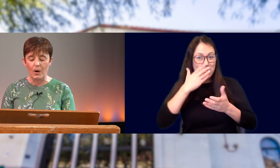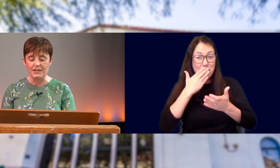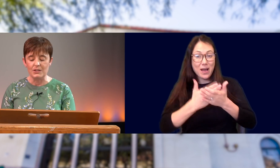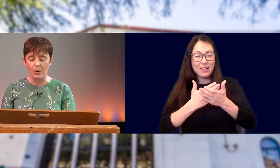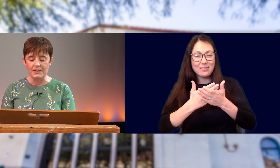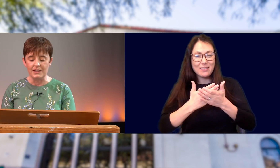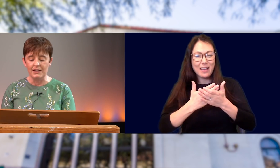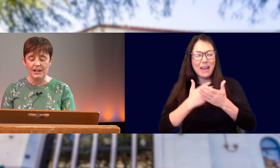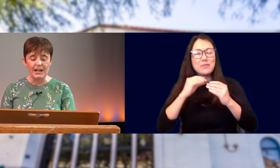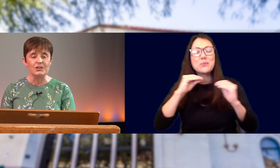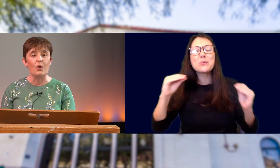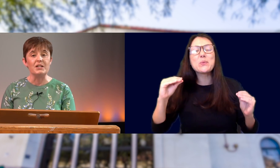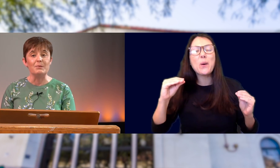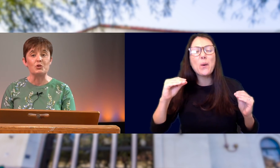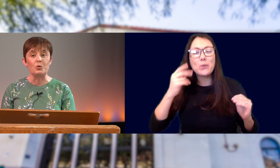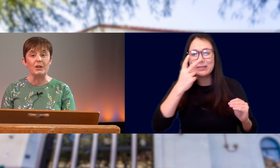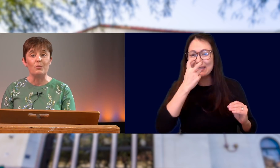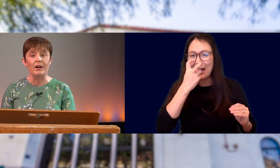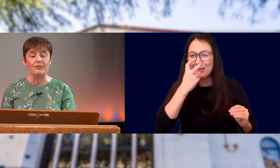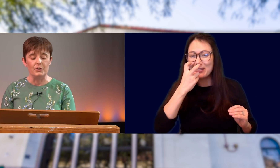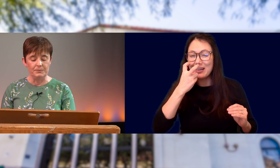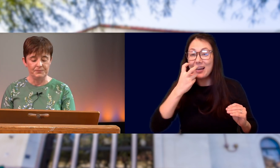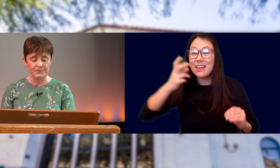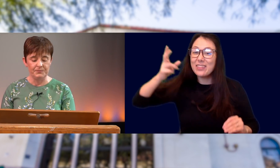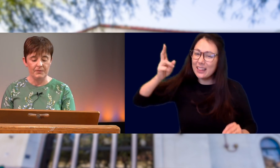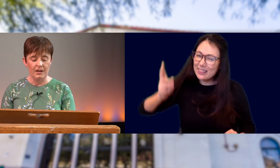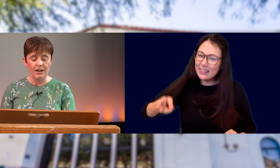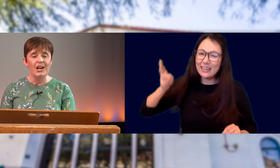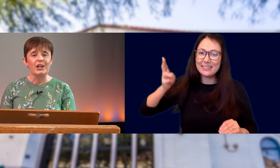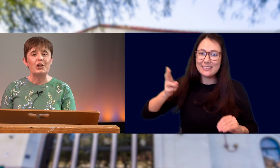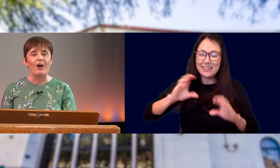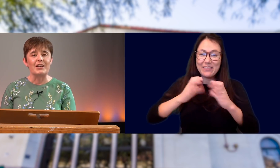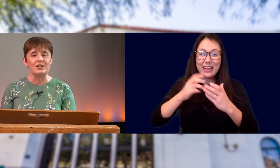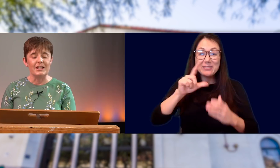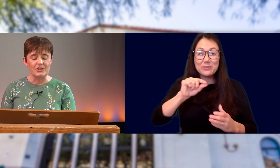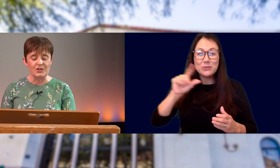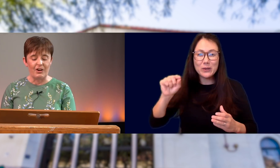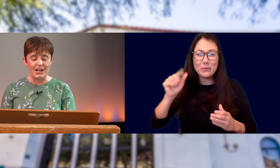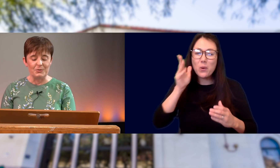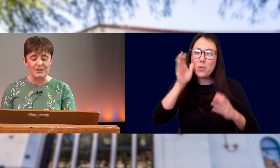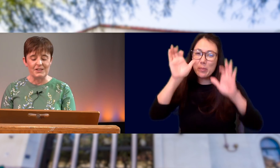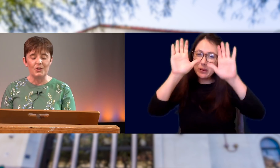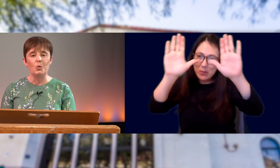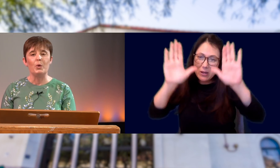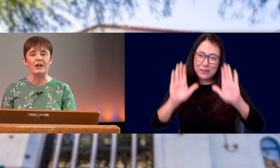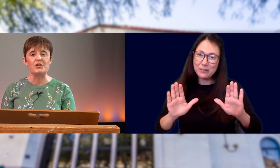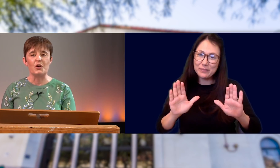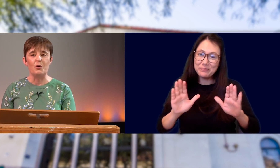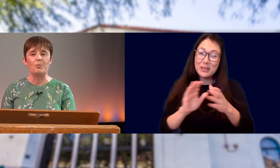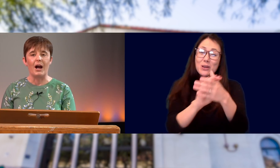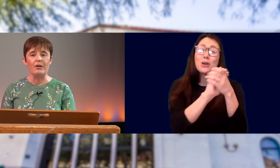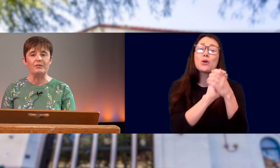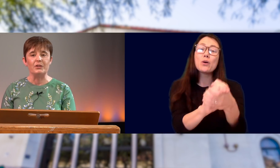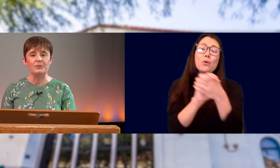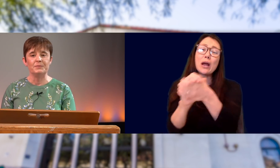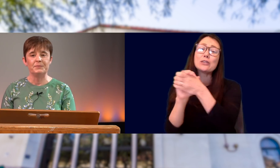CLASS OF 2020 IS GOING TO BE TRULY WONDERFUL. CONGRATULATIONS GRADUATES. WE ARE SO PROUD OF YOU!